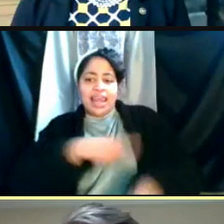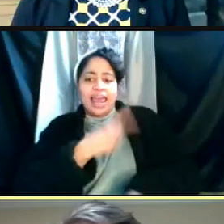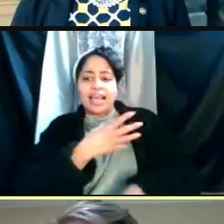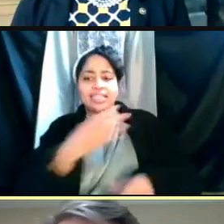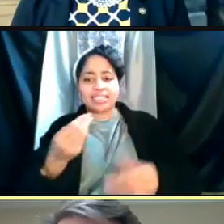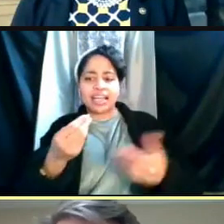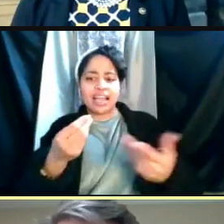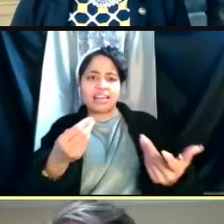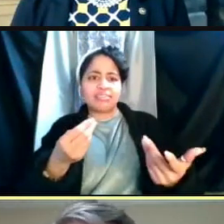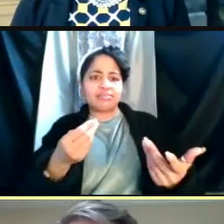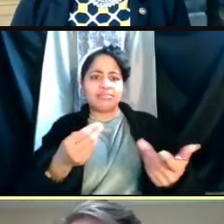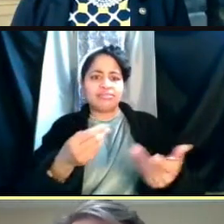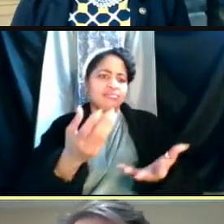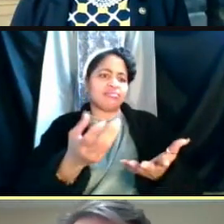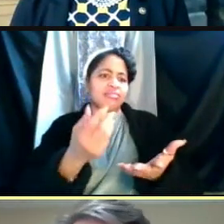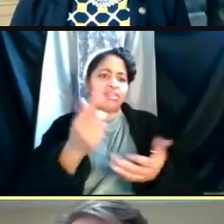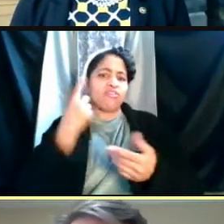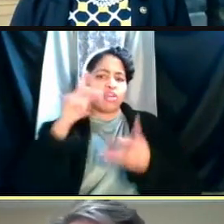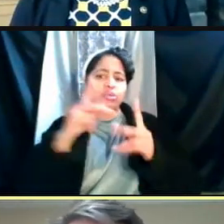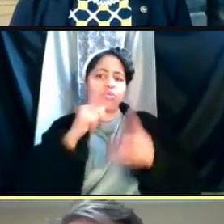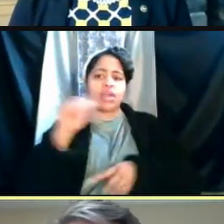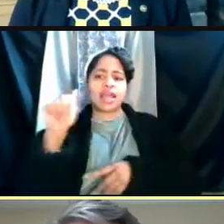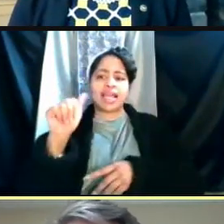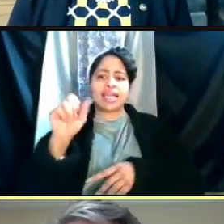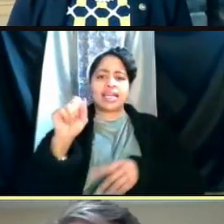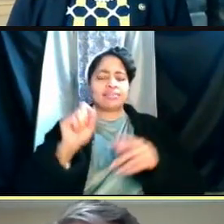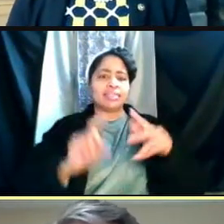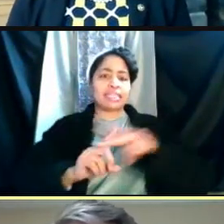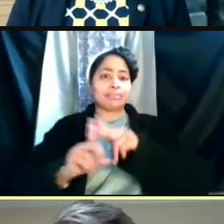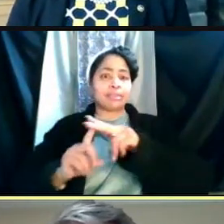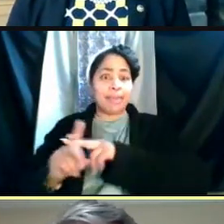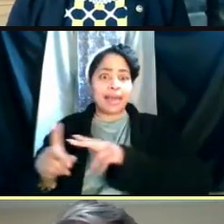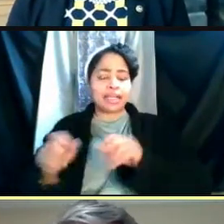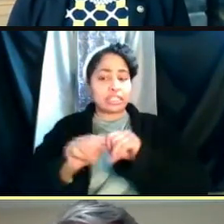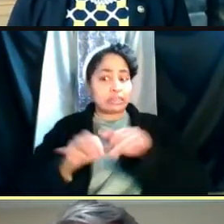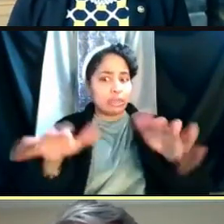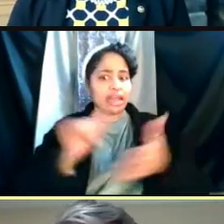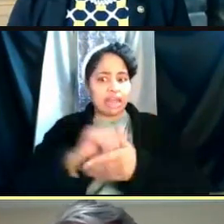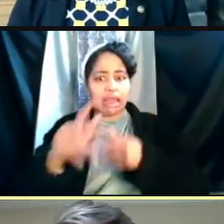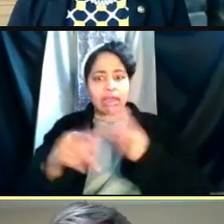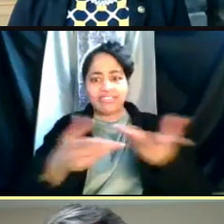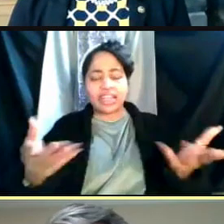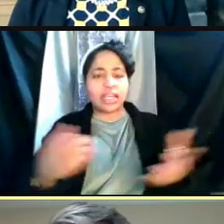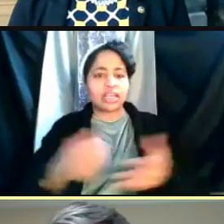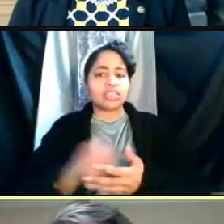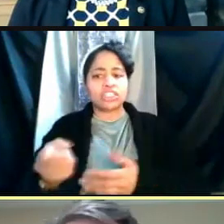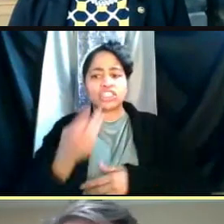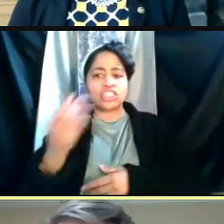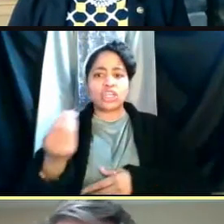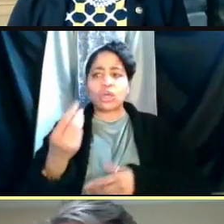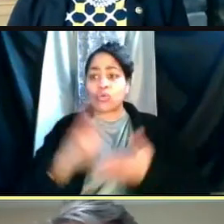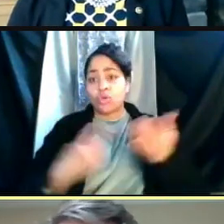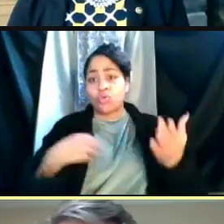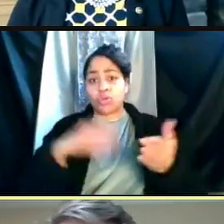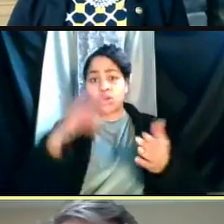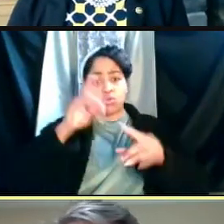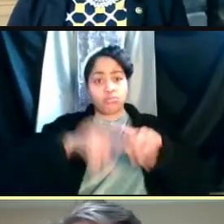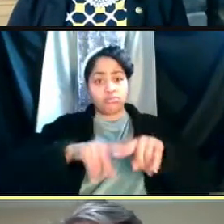against asymptomatic spread and things like that. So we're gonna rely on those public health experts